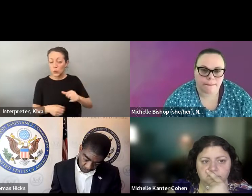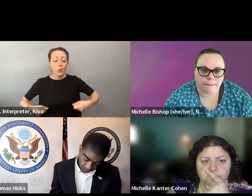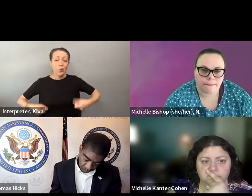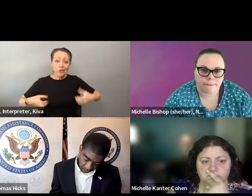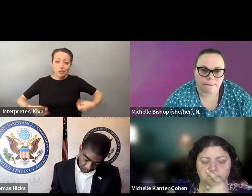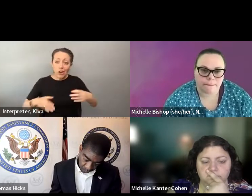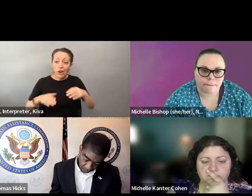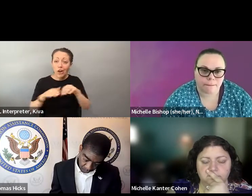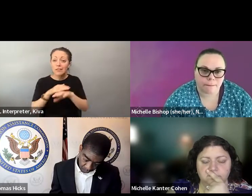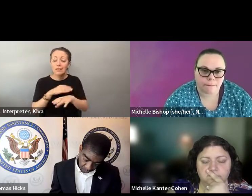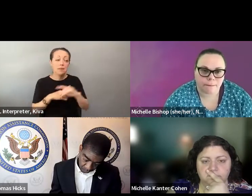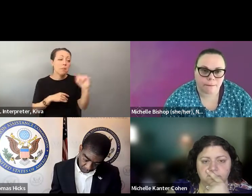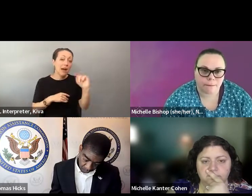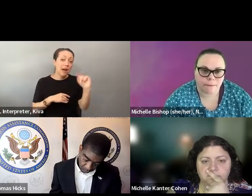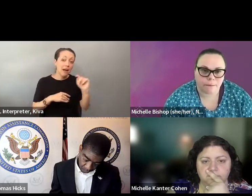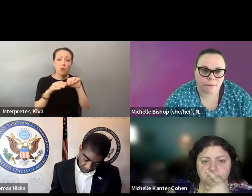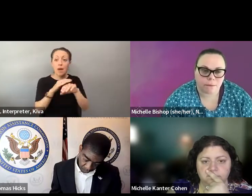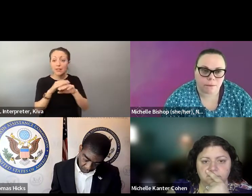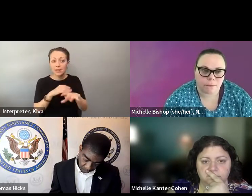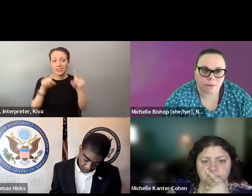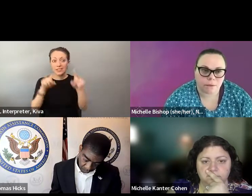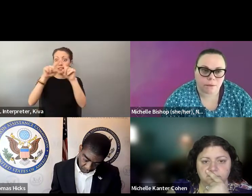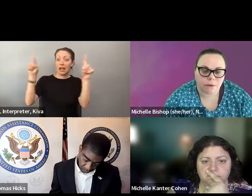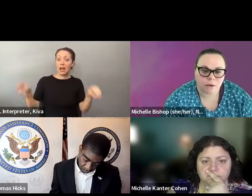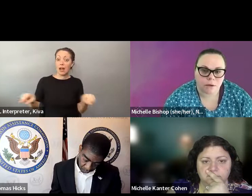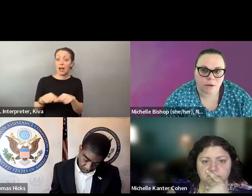these WHMIS, but there were a lot of problems for voters with disabilities before that , whether it be wheel Claire